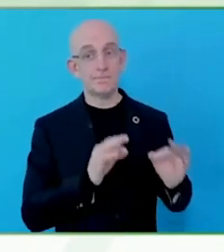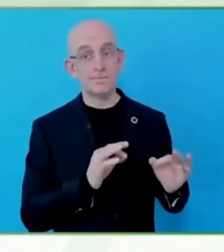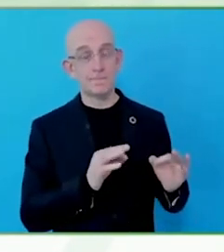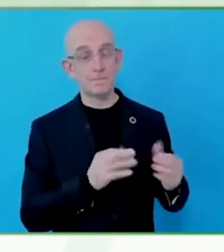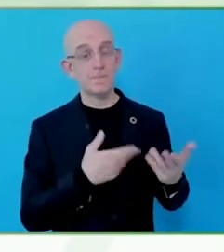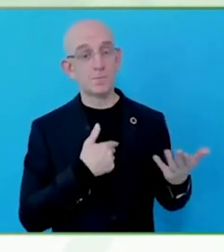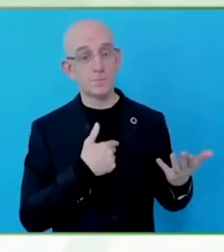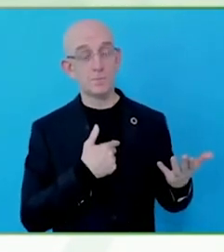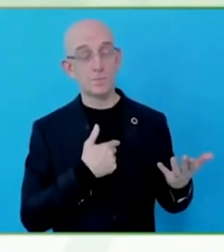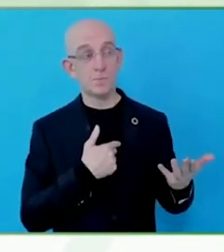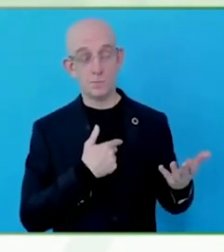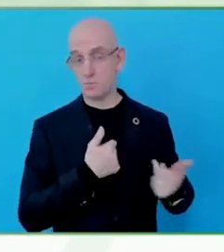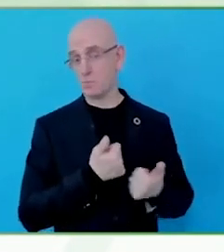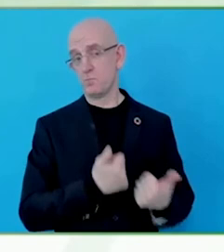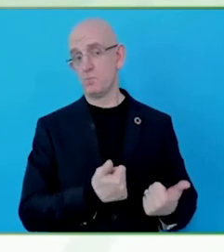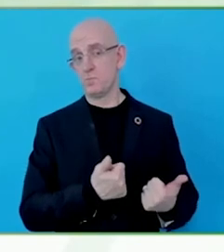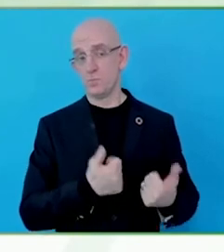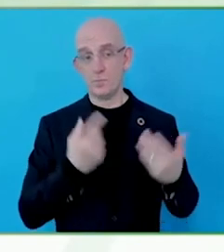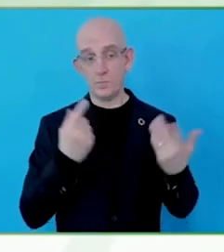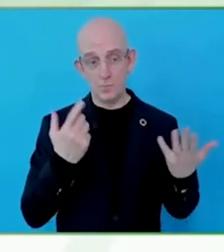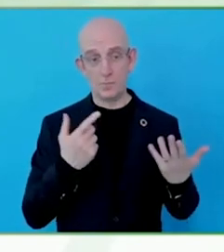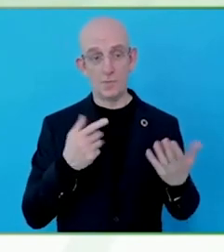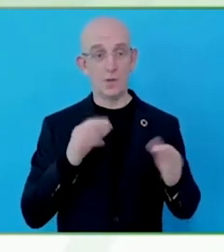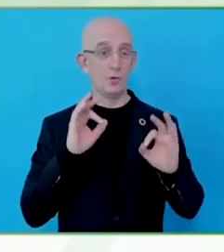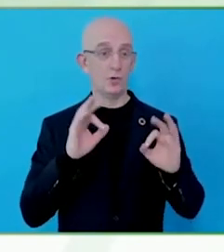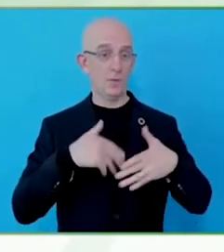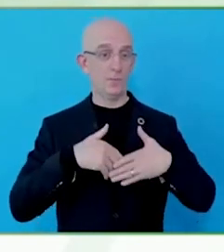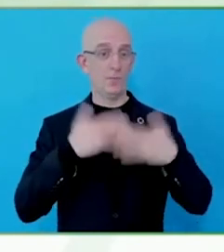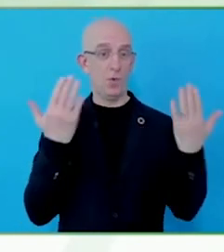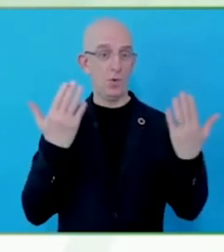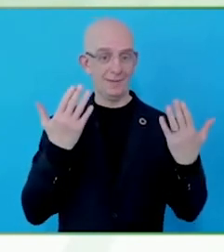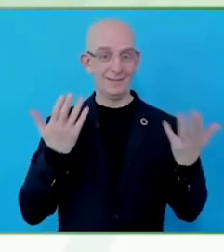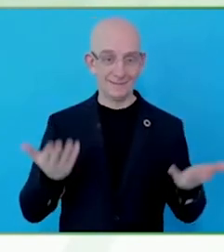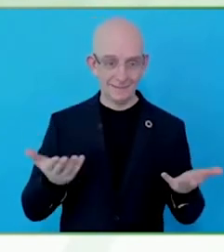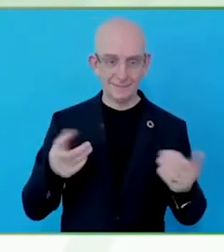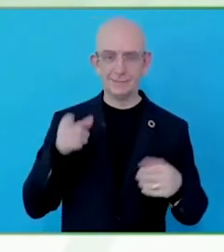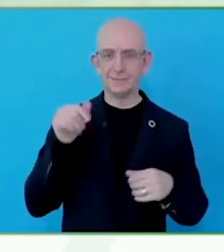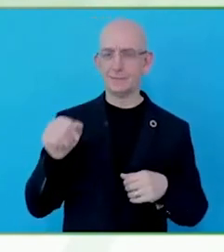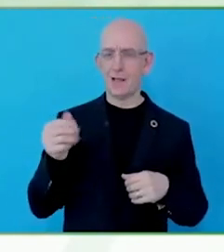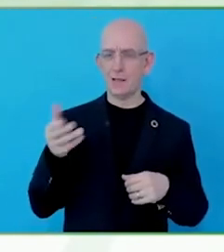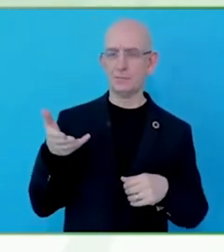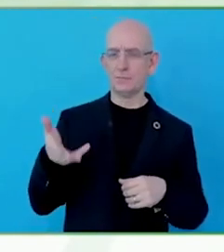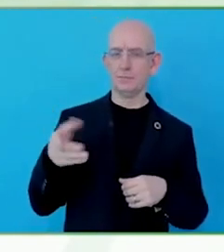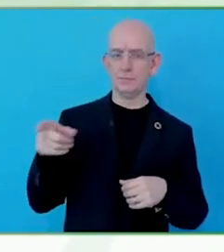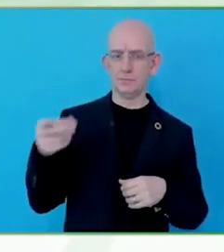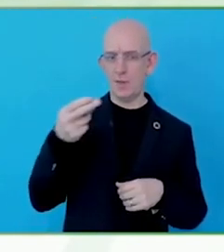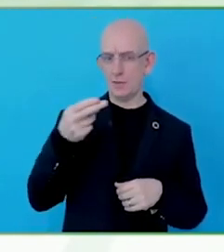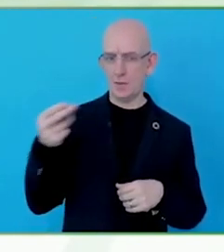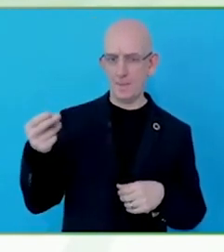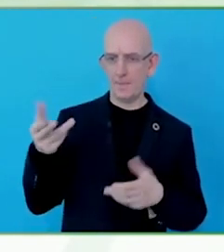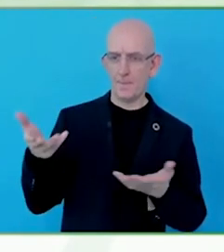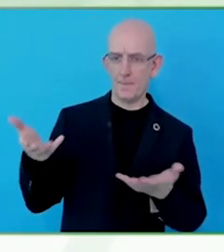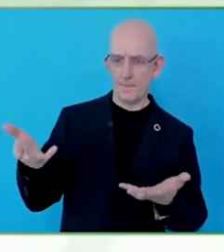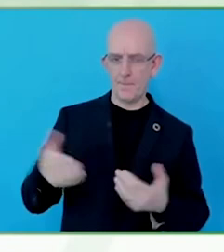Sure. I am Cid Torquato and I am 59 years old.